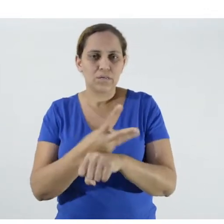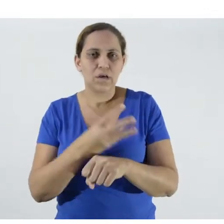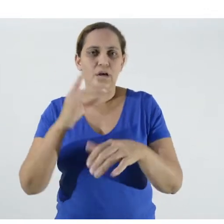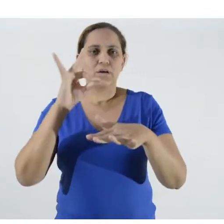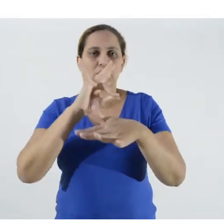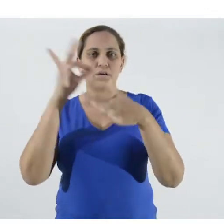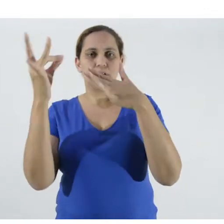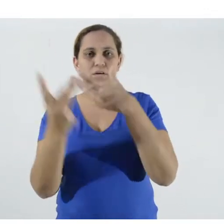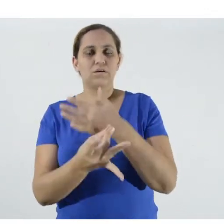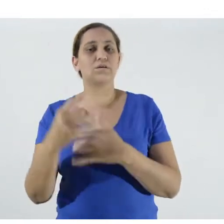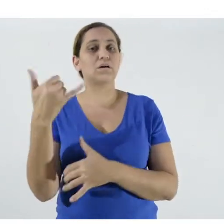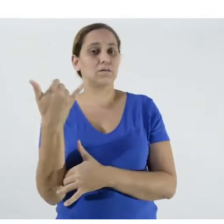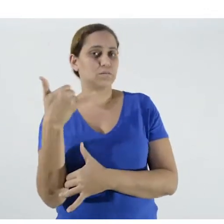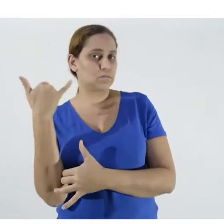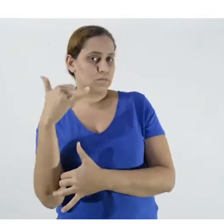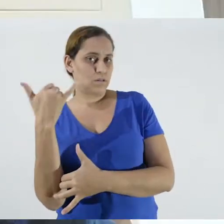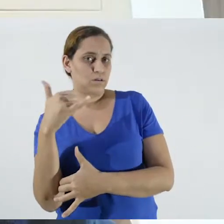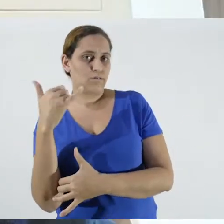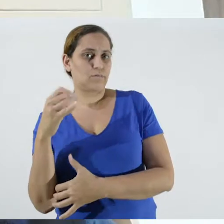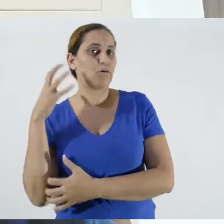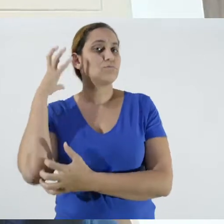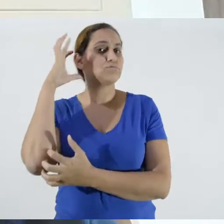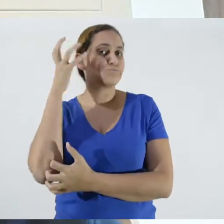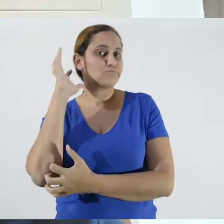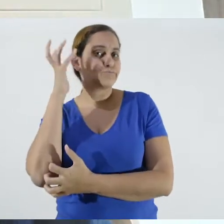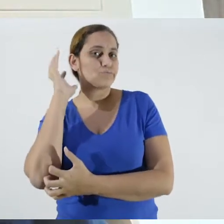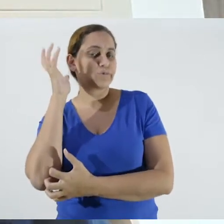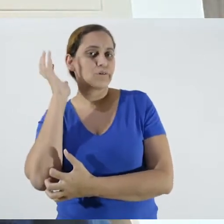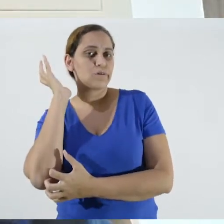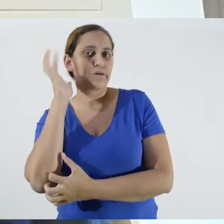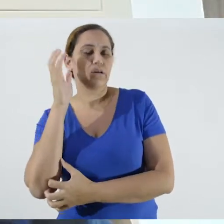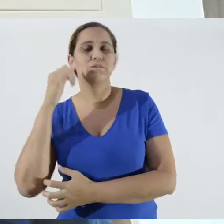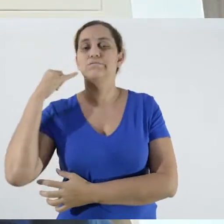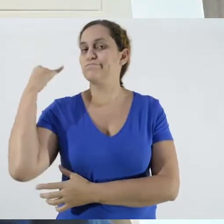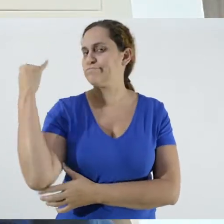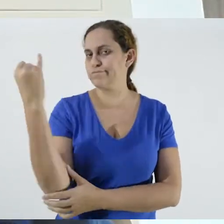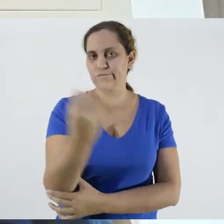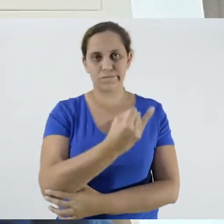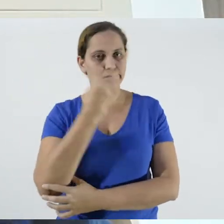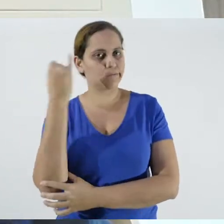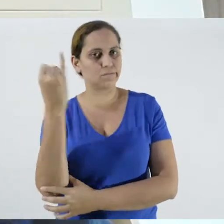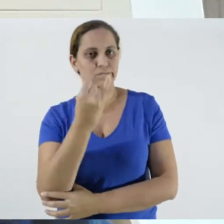and even the phone and the radio - it is very important at this moment to